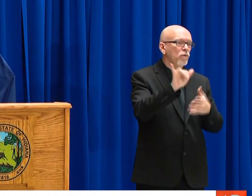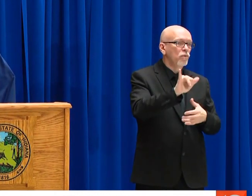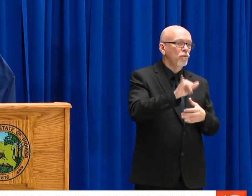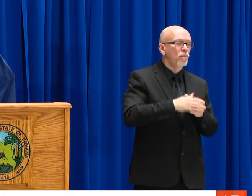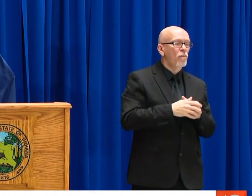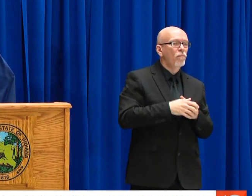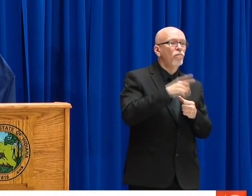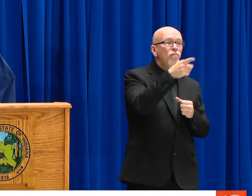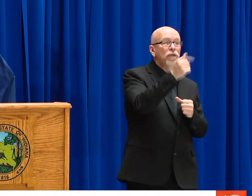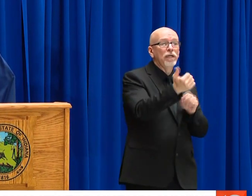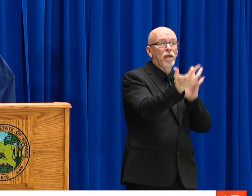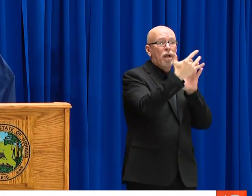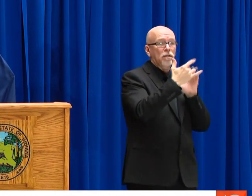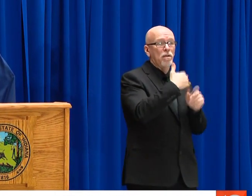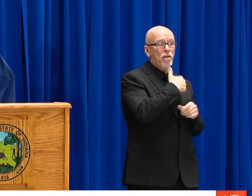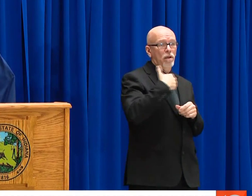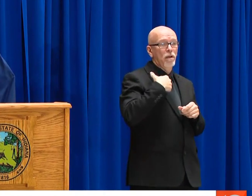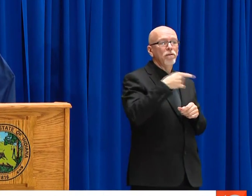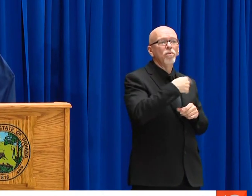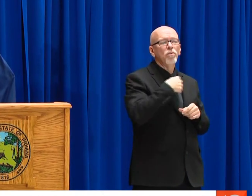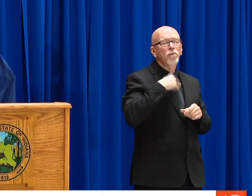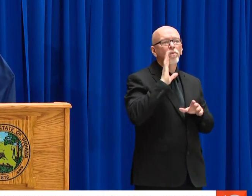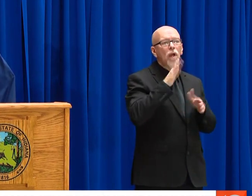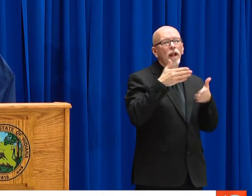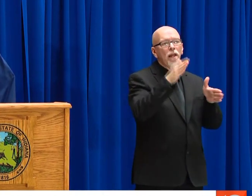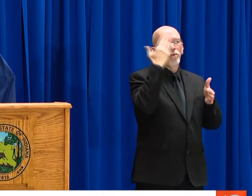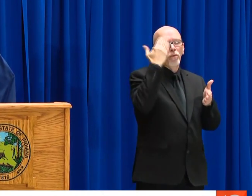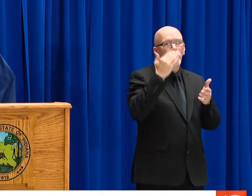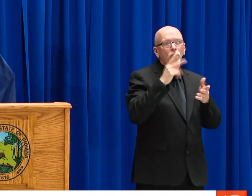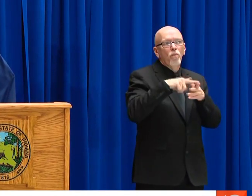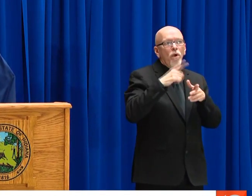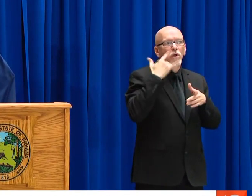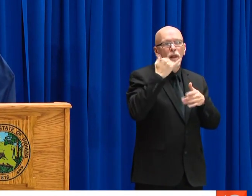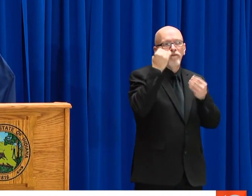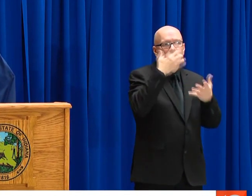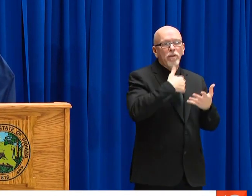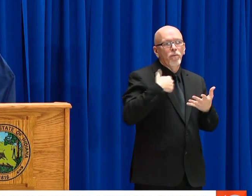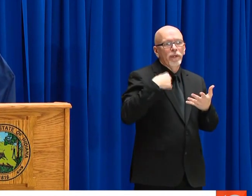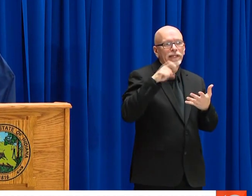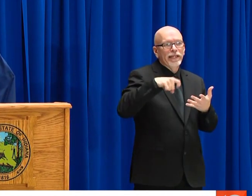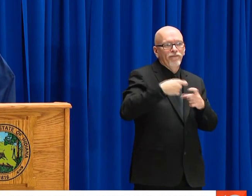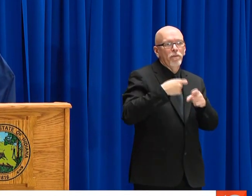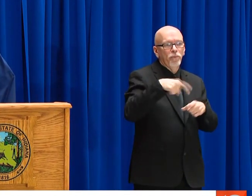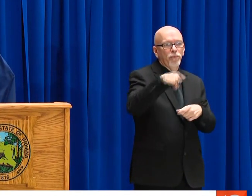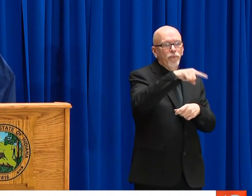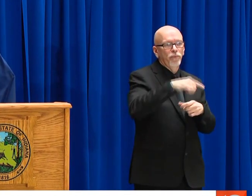HELP US TO PROCESS THEIR CLAIMS A LITTLE FASTER BY PROVIDING US PERTINENT INFORMATION.